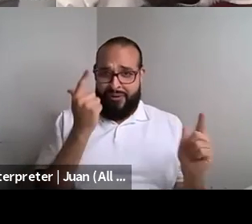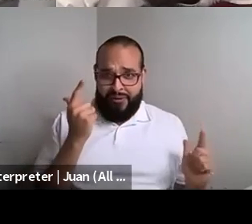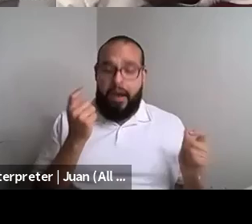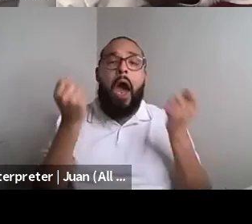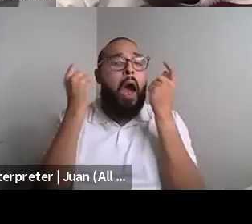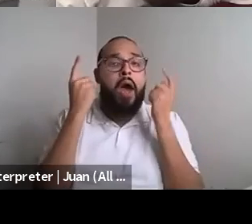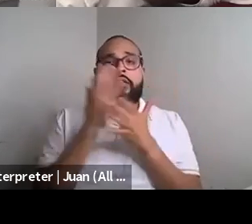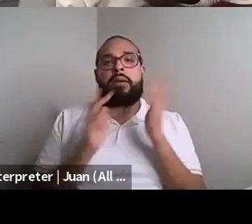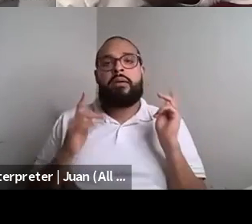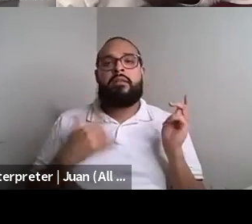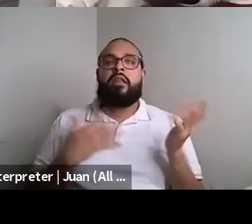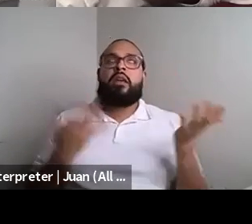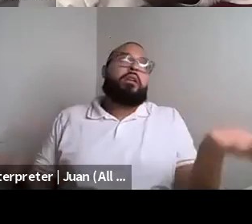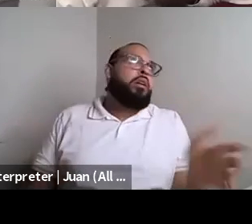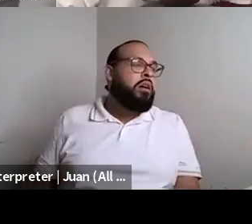Nahshon Anderson: Some of their ass on the street corner and you know